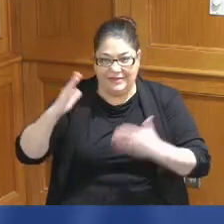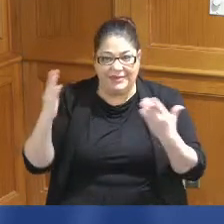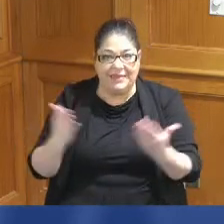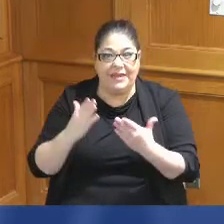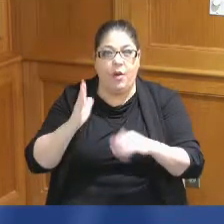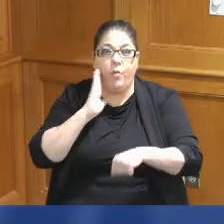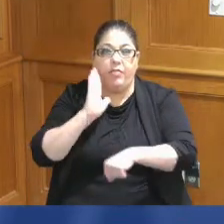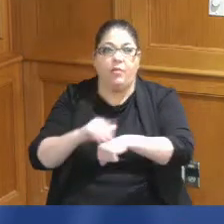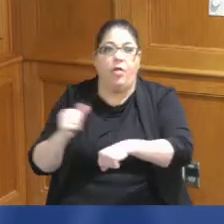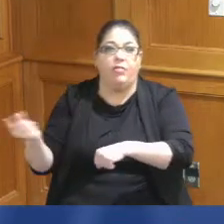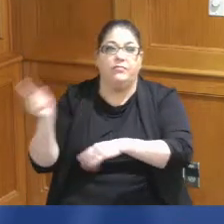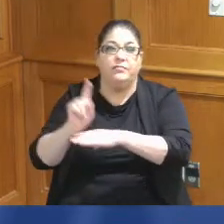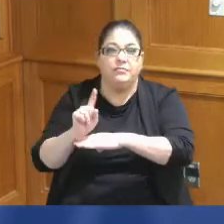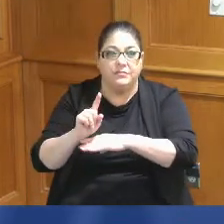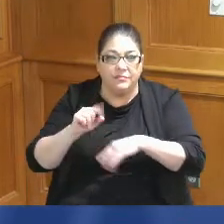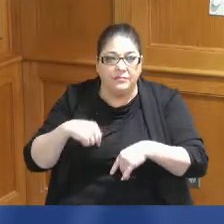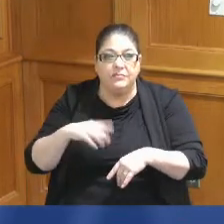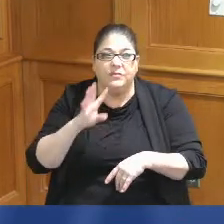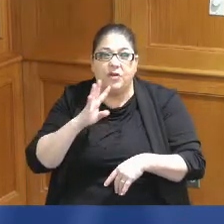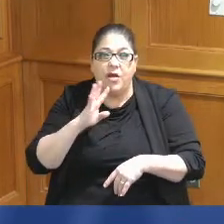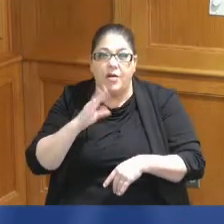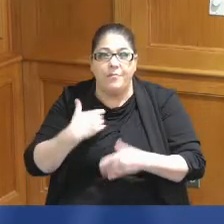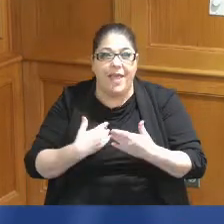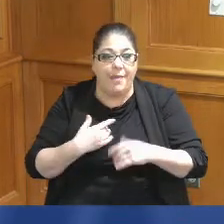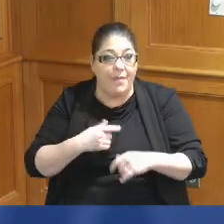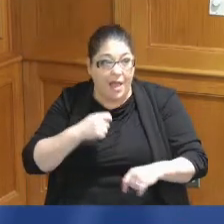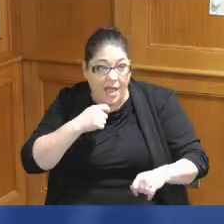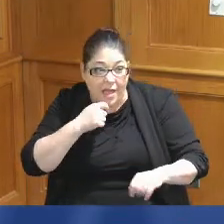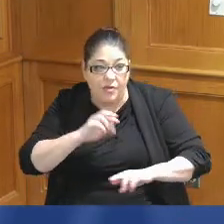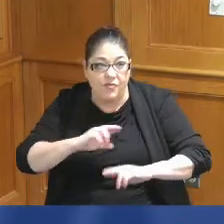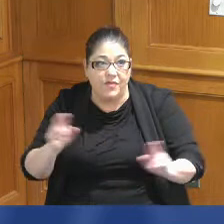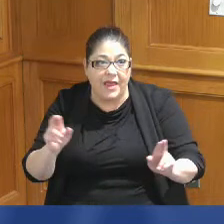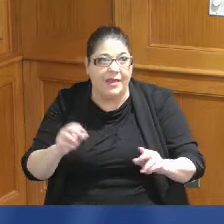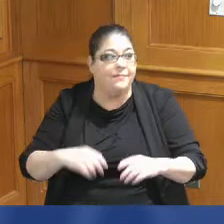a few times through the presentation says Stevie may want to be ready to head to the dais here so